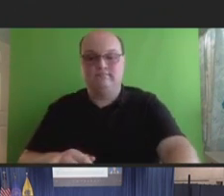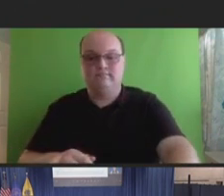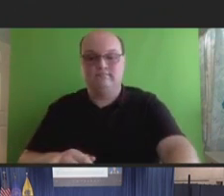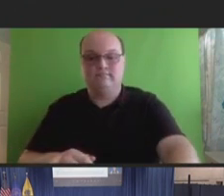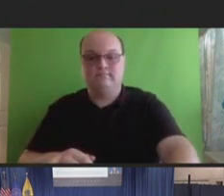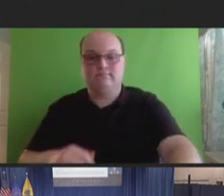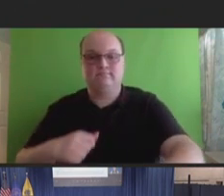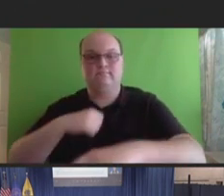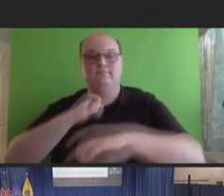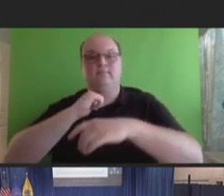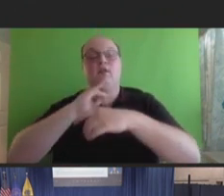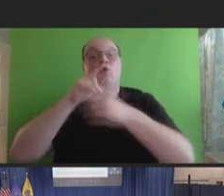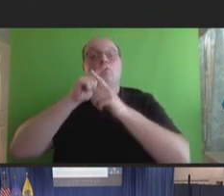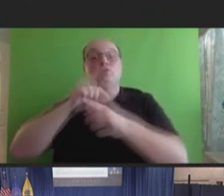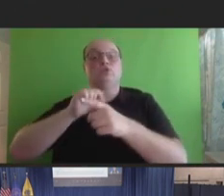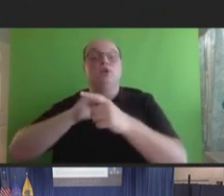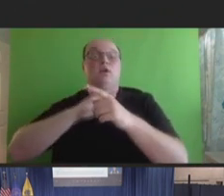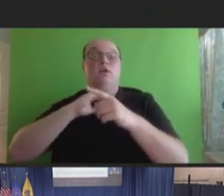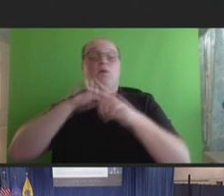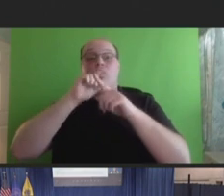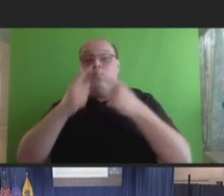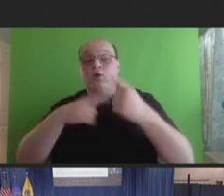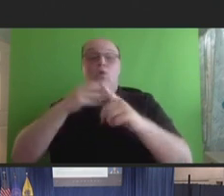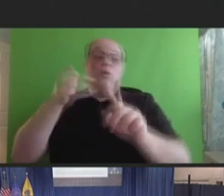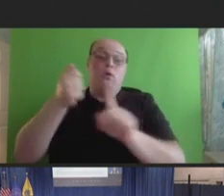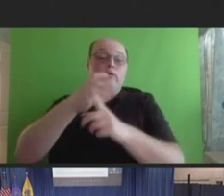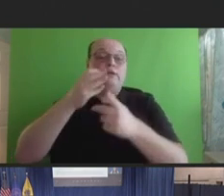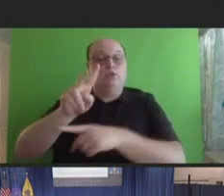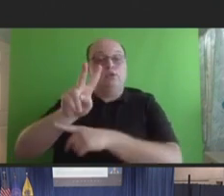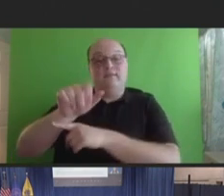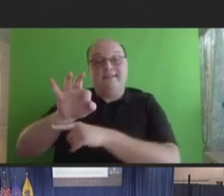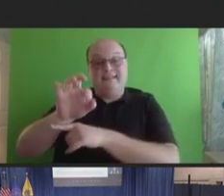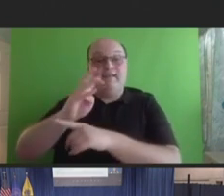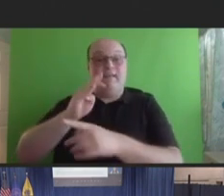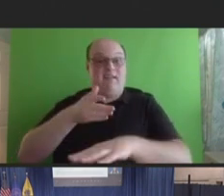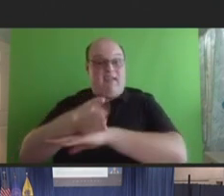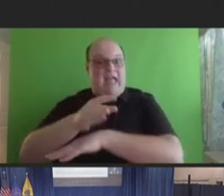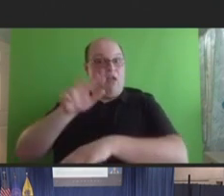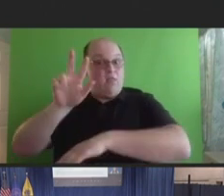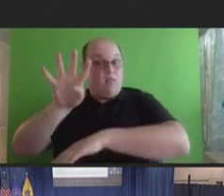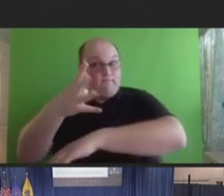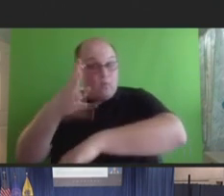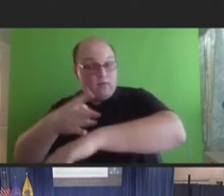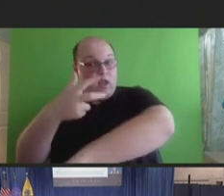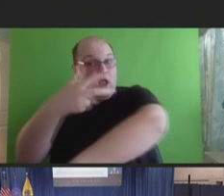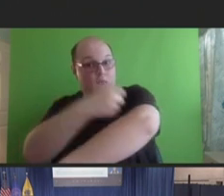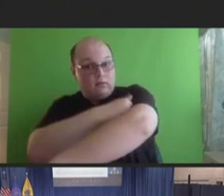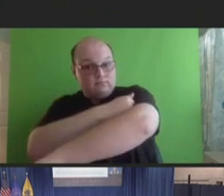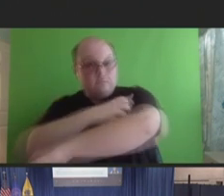an adverse event or health impact to V-safe after a fourth dose to those after a third